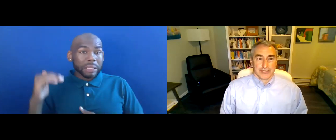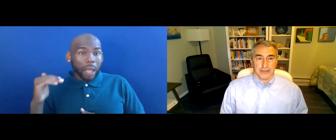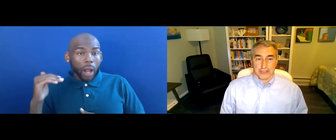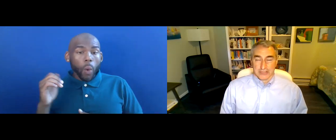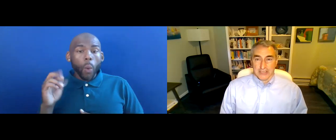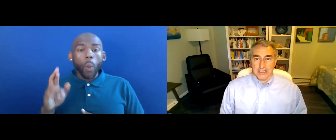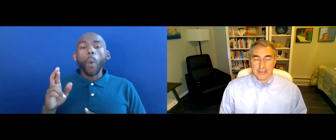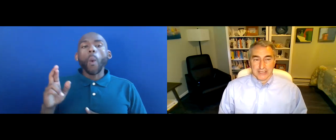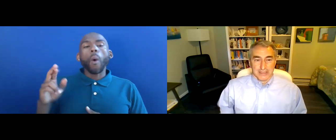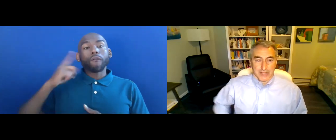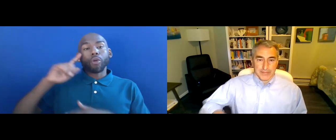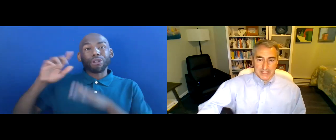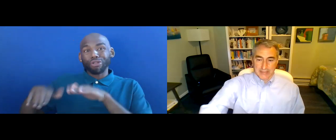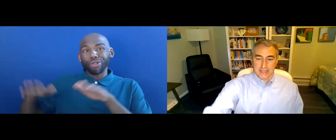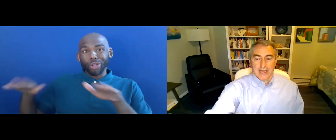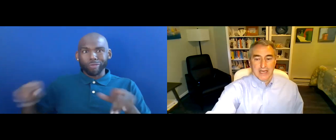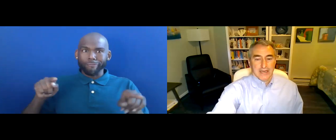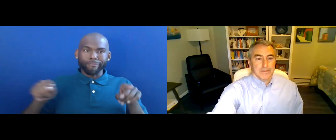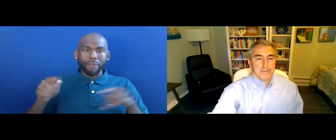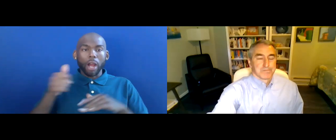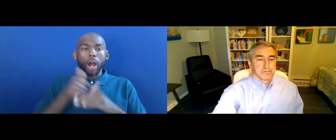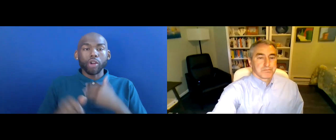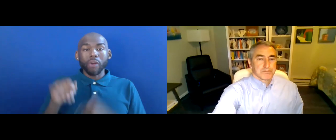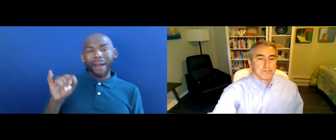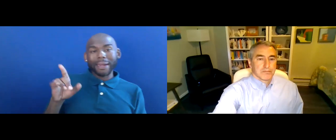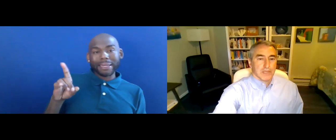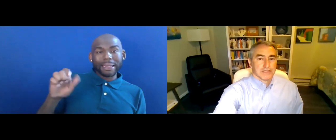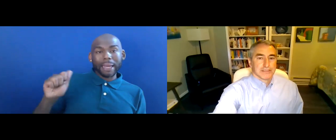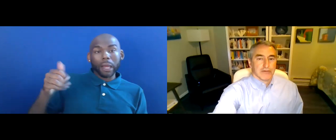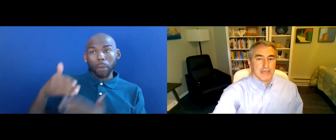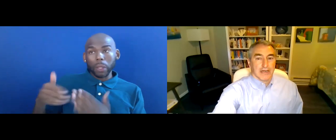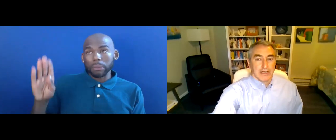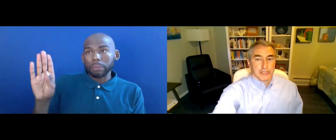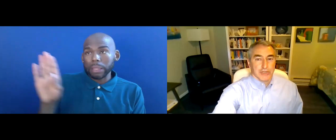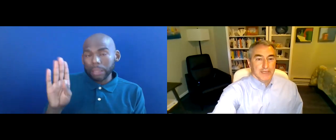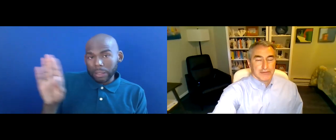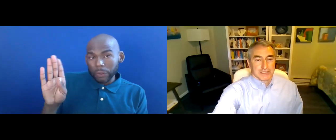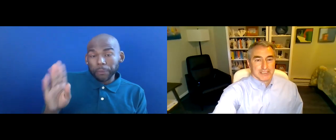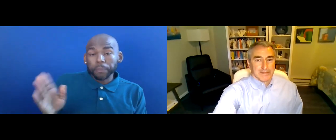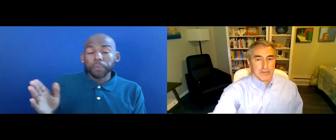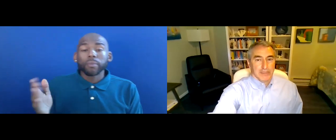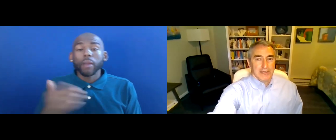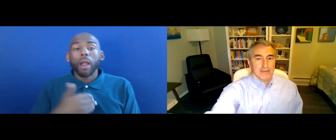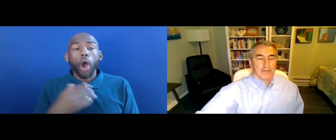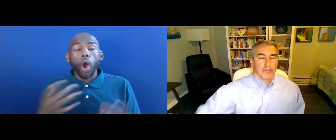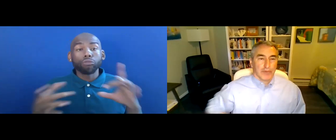CHILDREN UNDER PART B. OUR JOINT RESOURCE DOCUMENT, WE